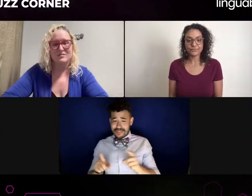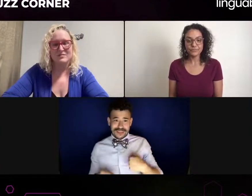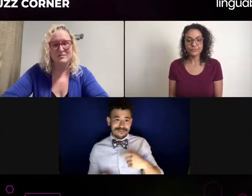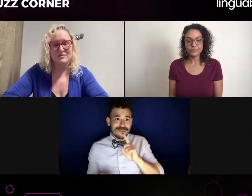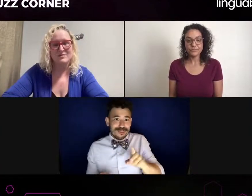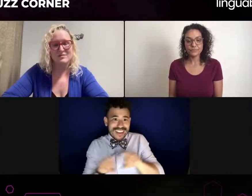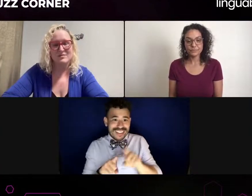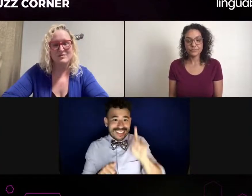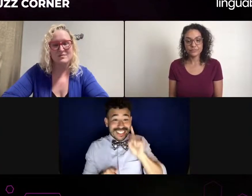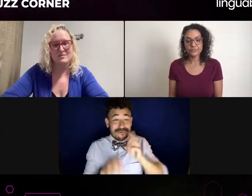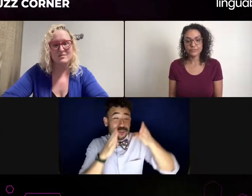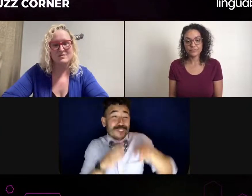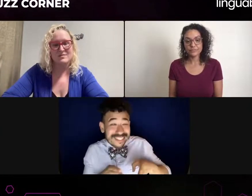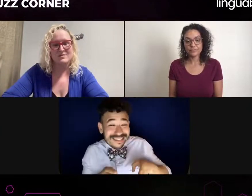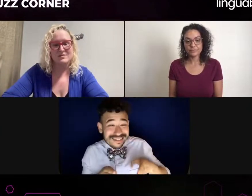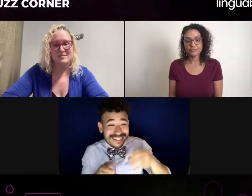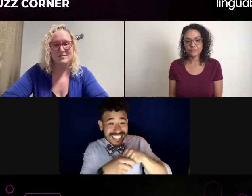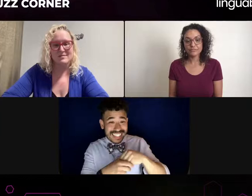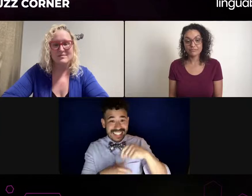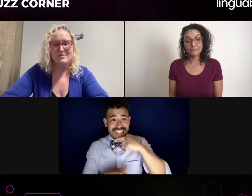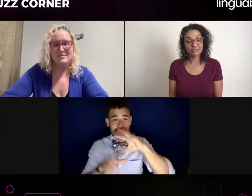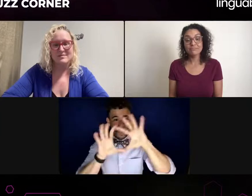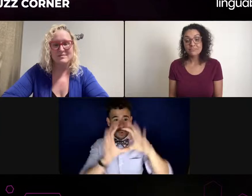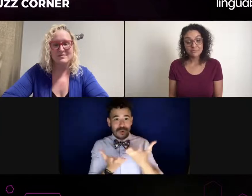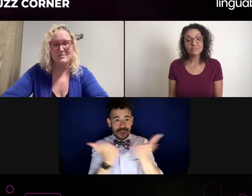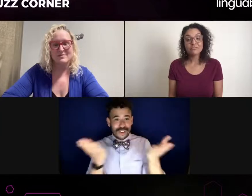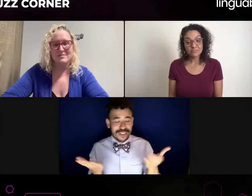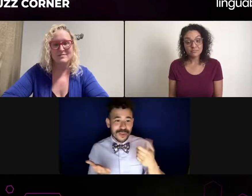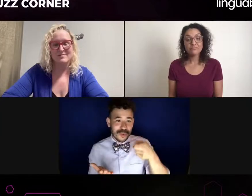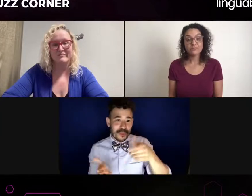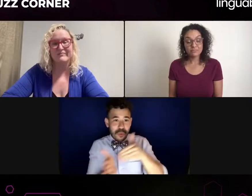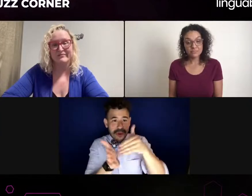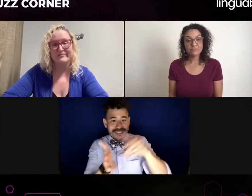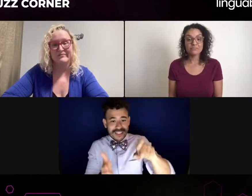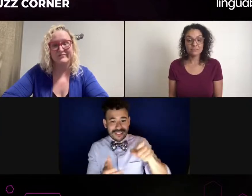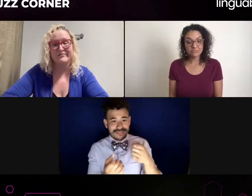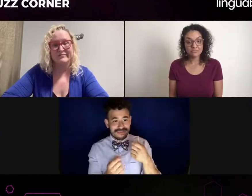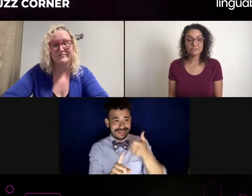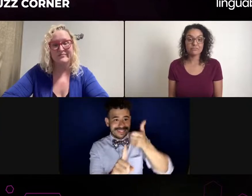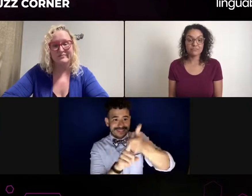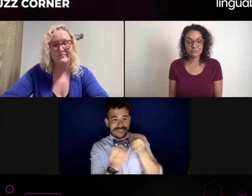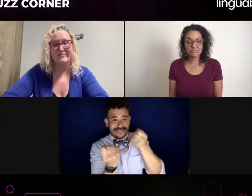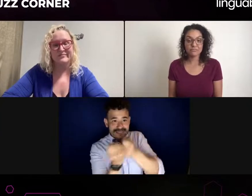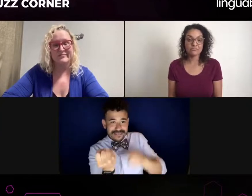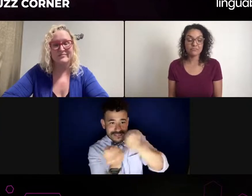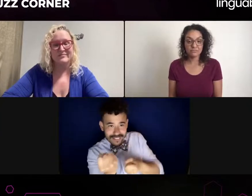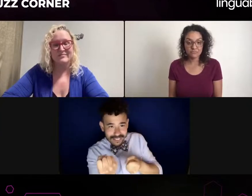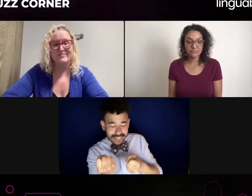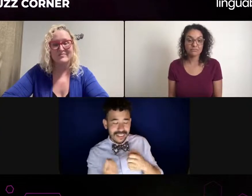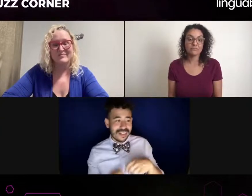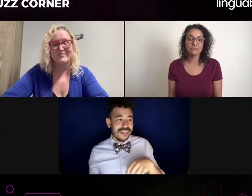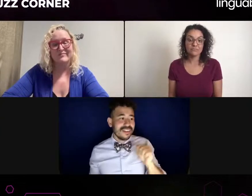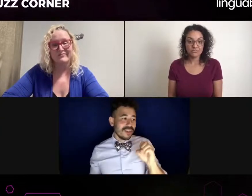I would prefer a team of interpreters if I could have a team. You know, one interpreter would, be able to do both